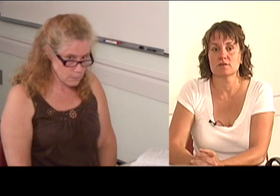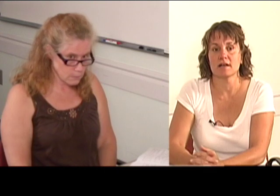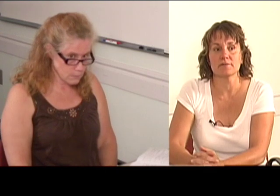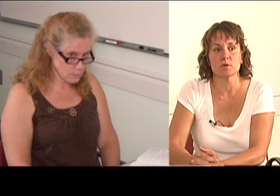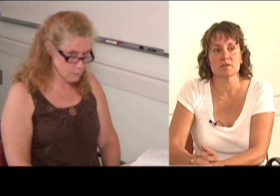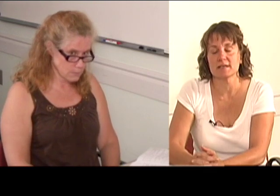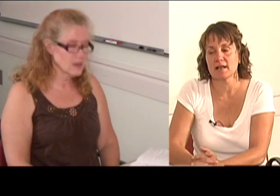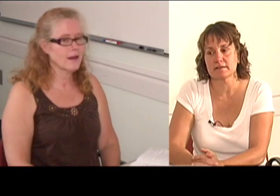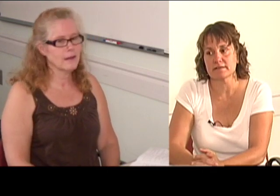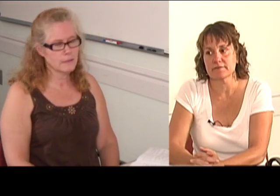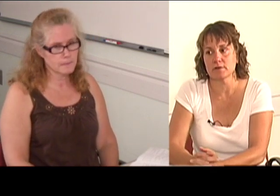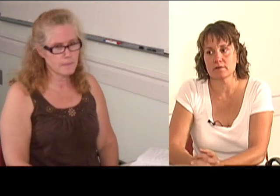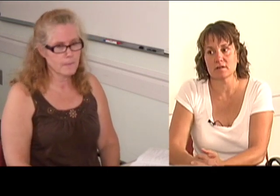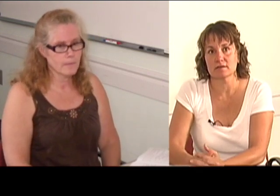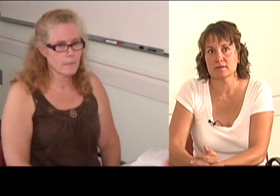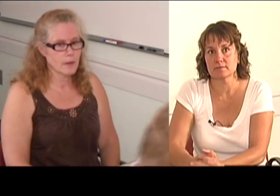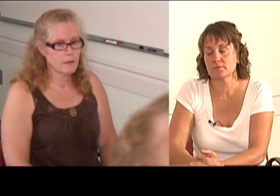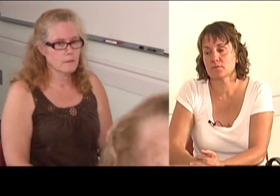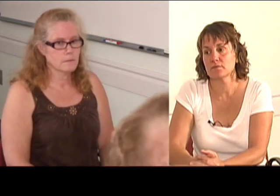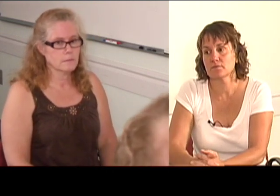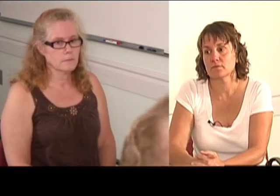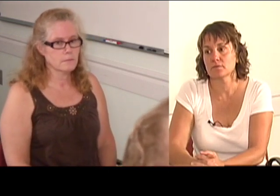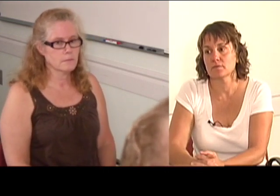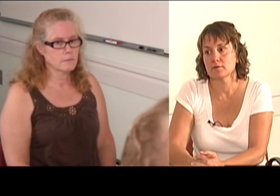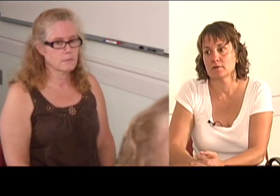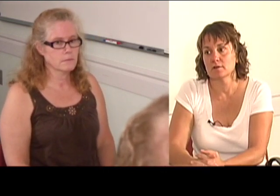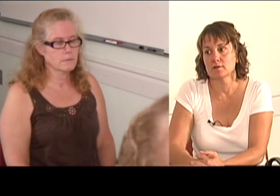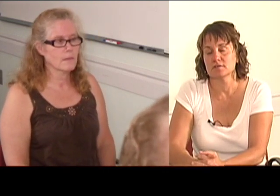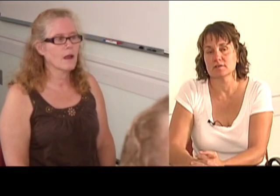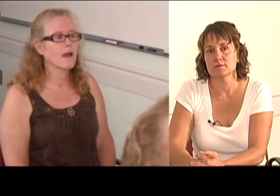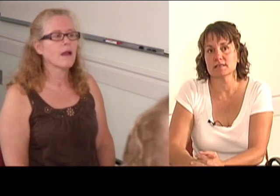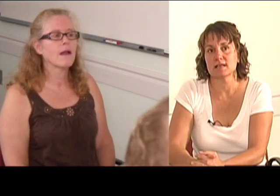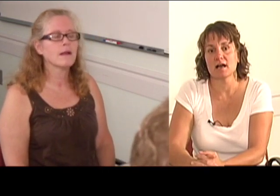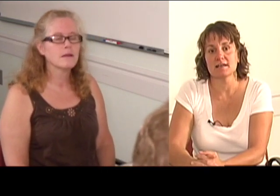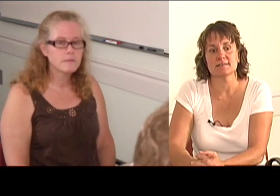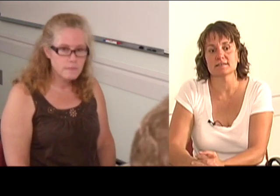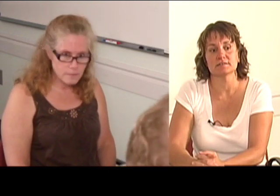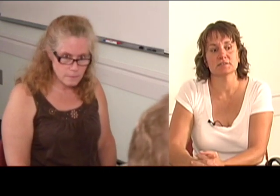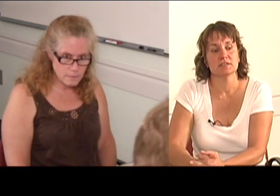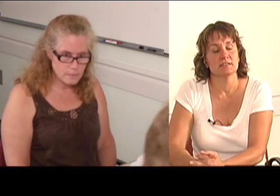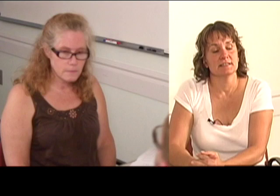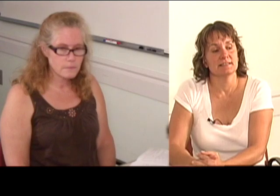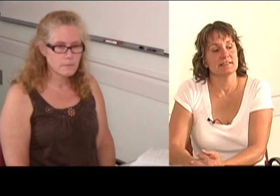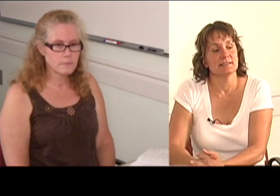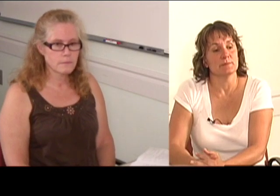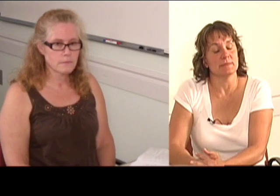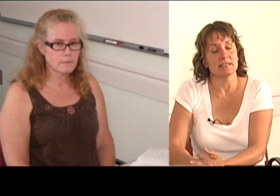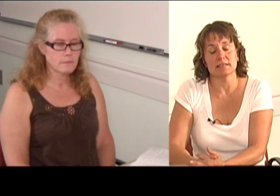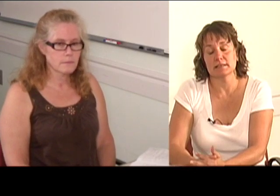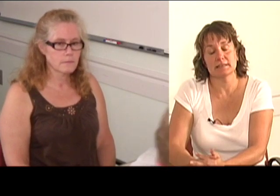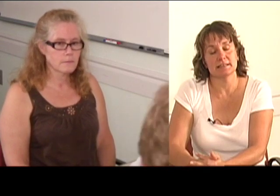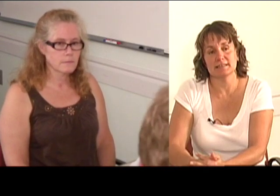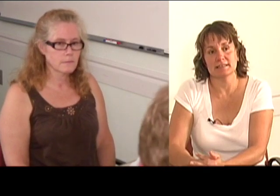trying to force me to answer the phone. She was nice, but -